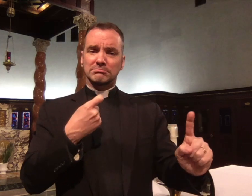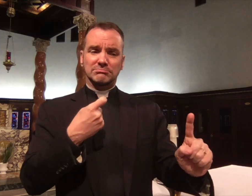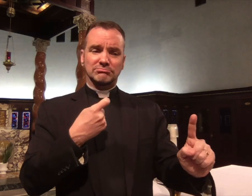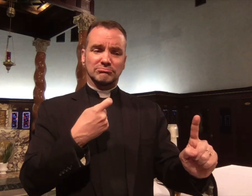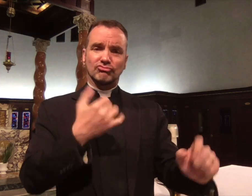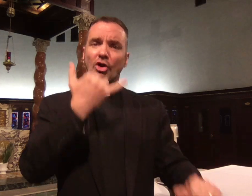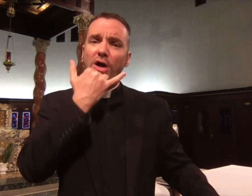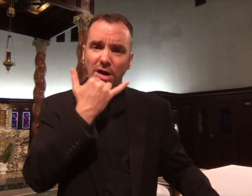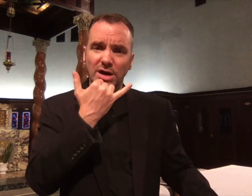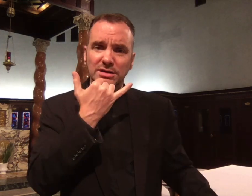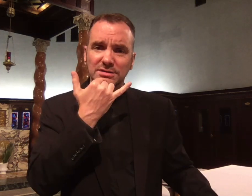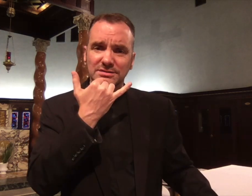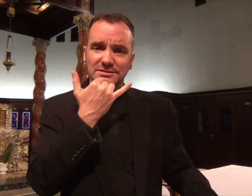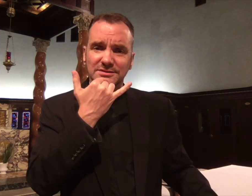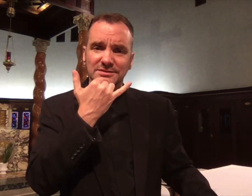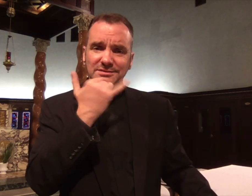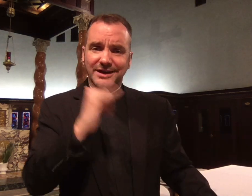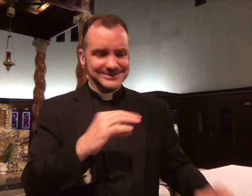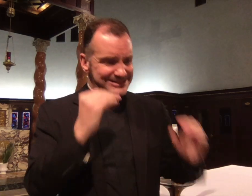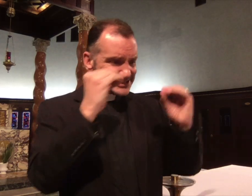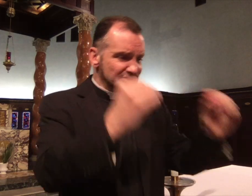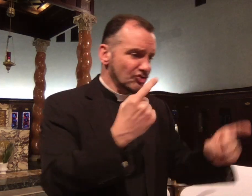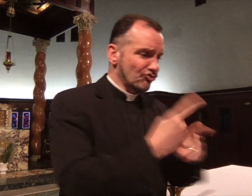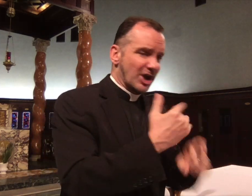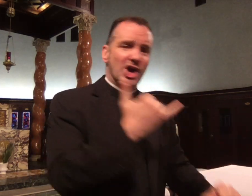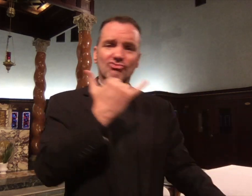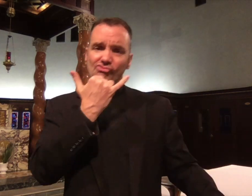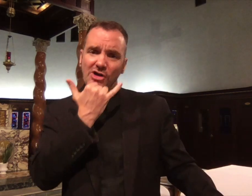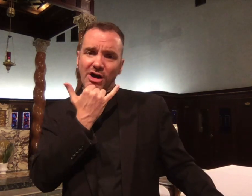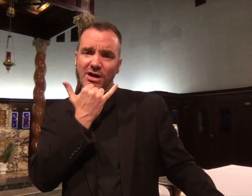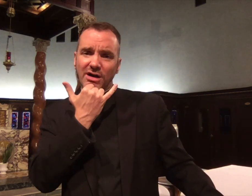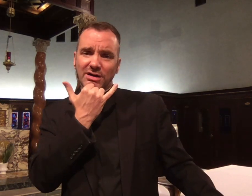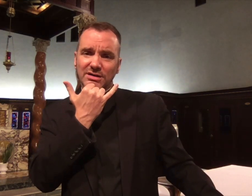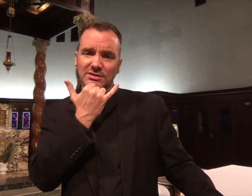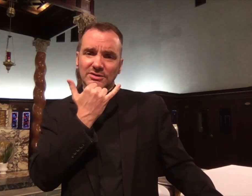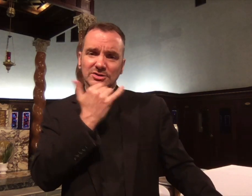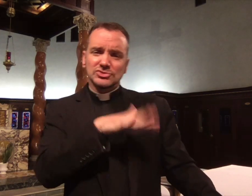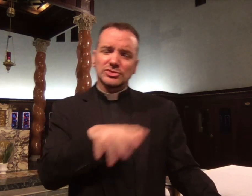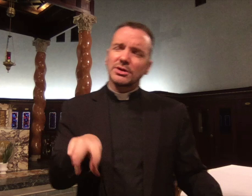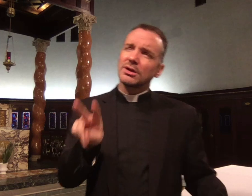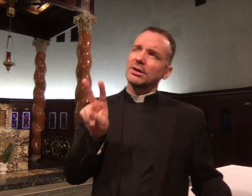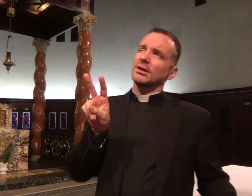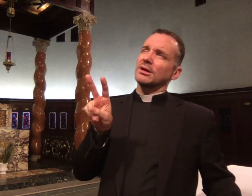by teaching them the difference between right and wrong,